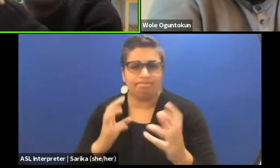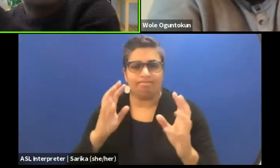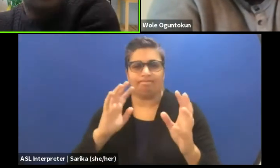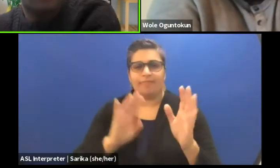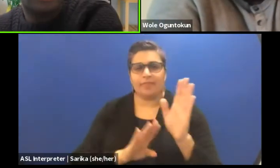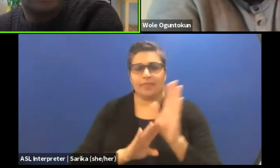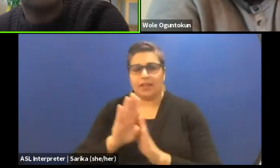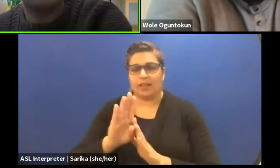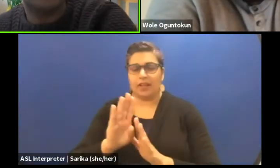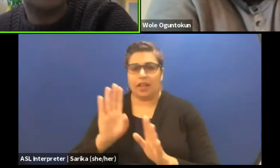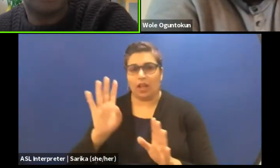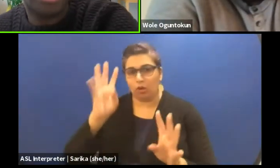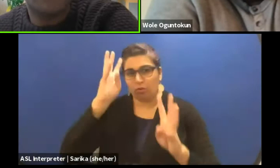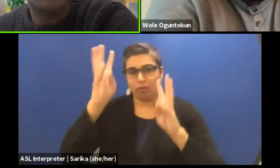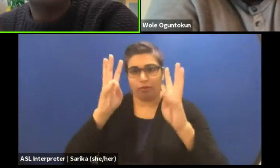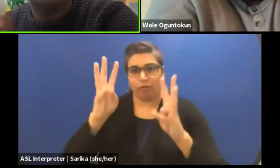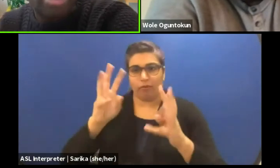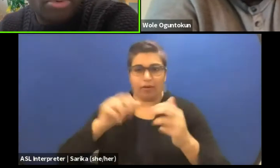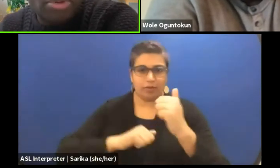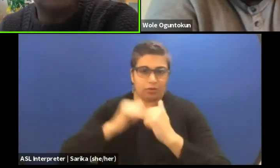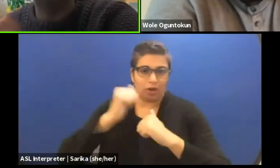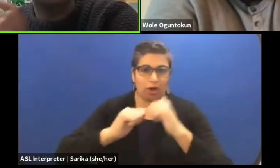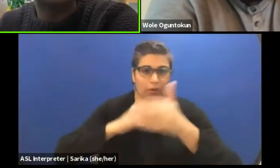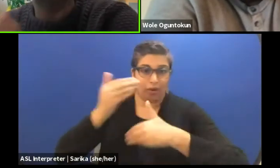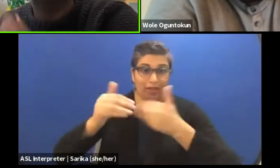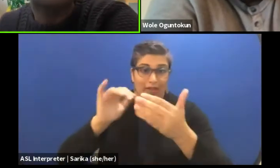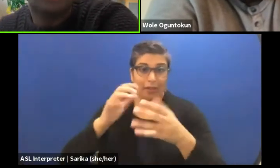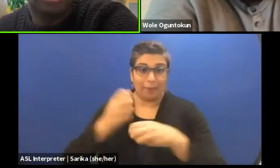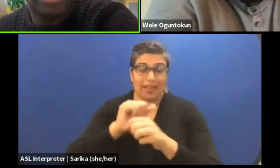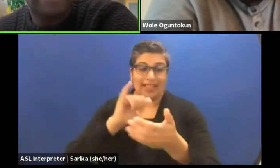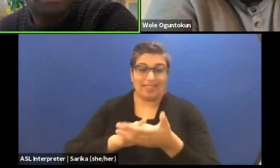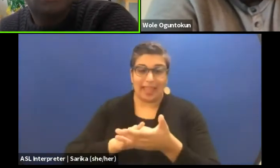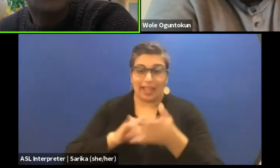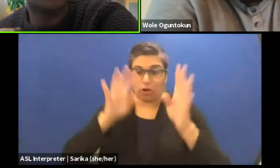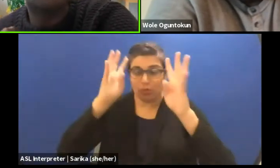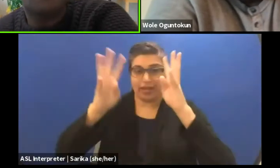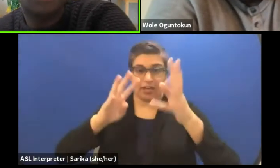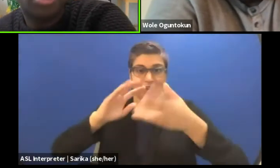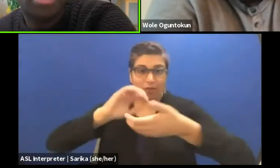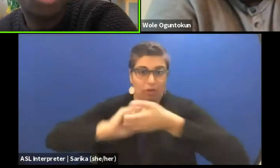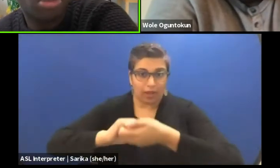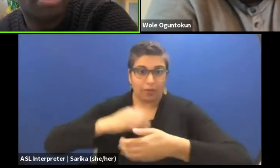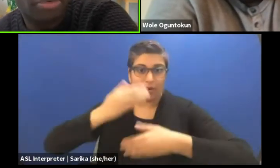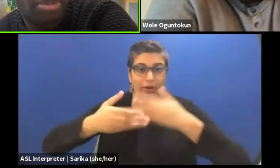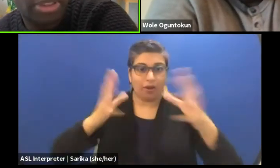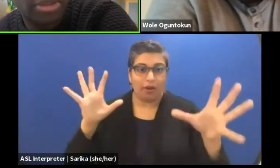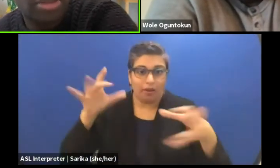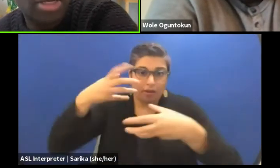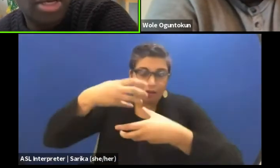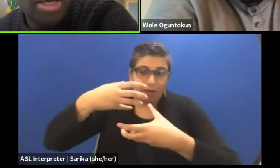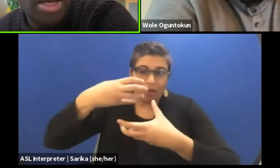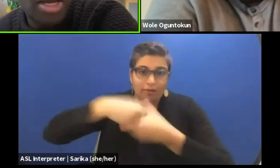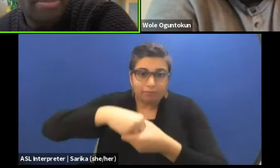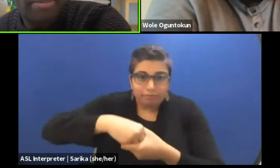that collaborative creative process to all come together into a performance.